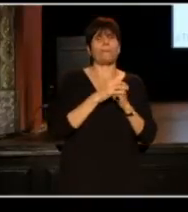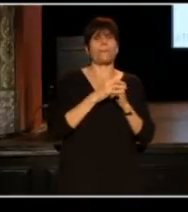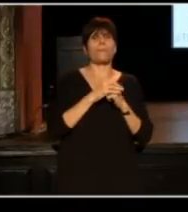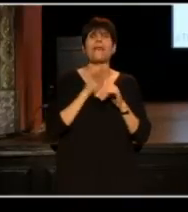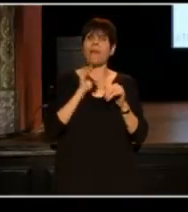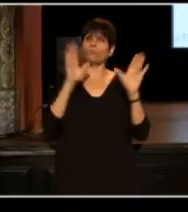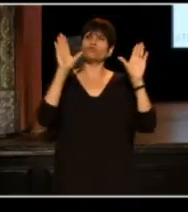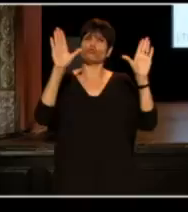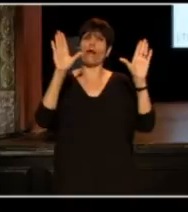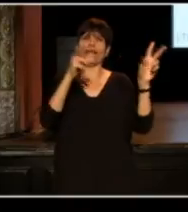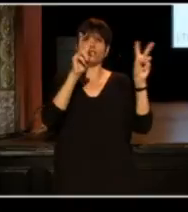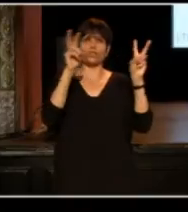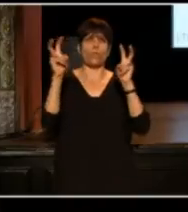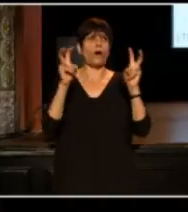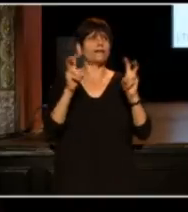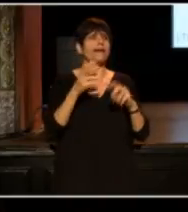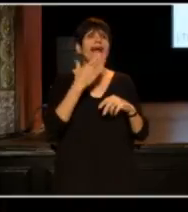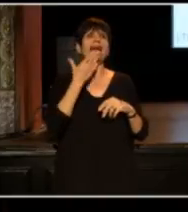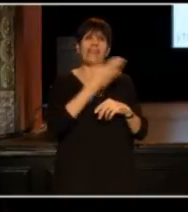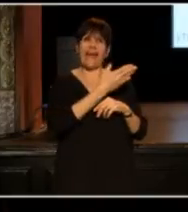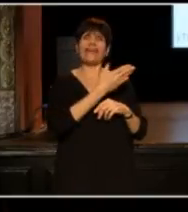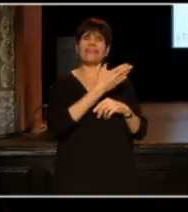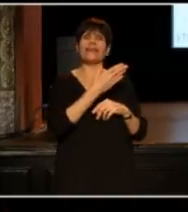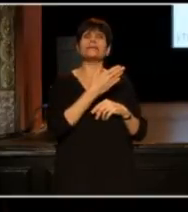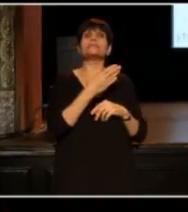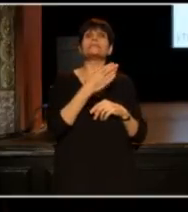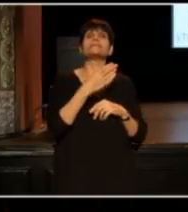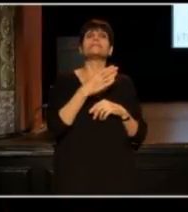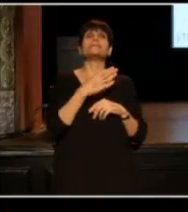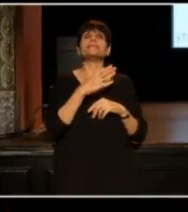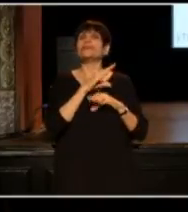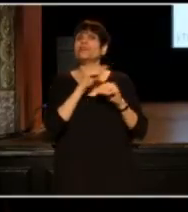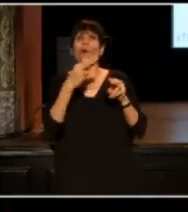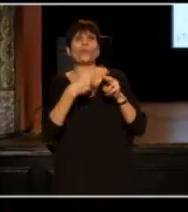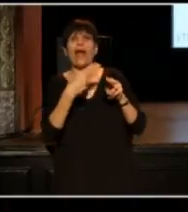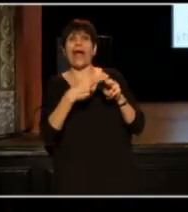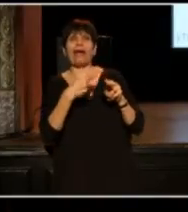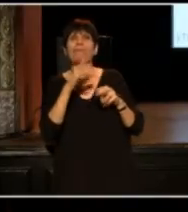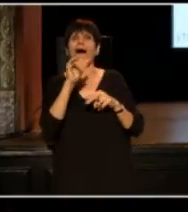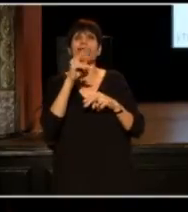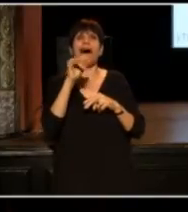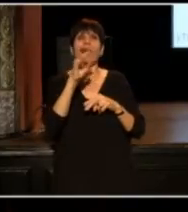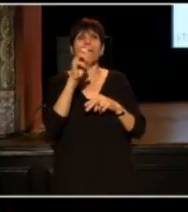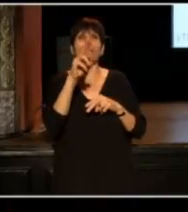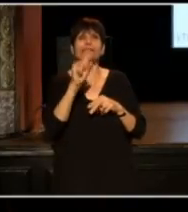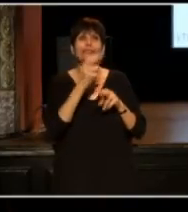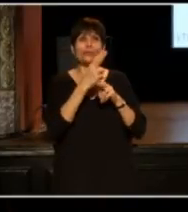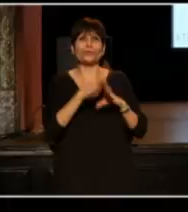So I want to thank this anonymous user for paving the road forward for us as a nation.